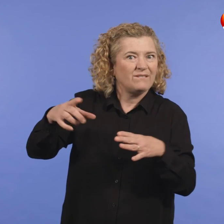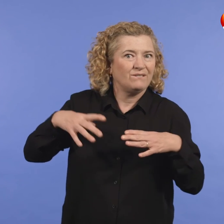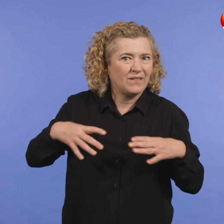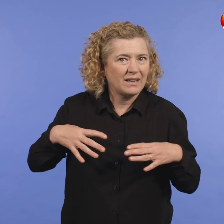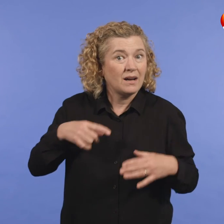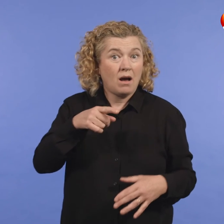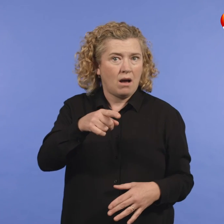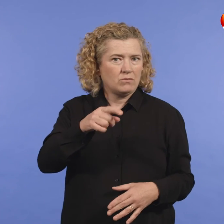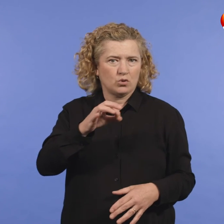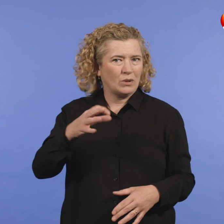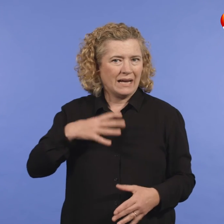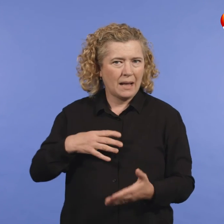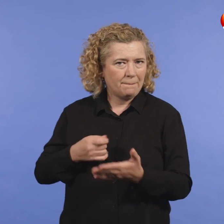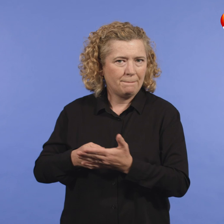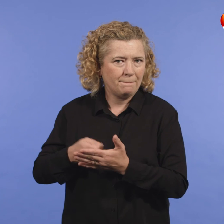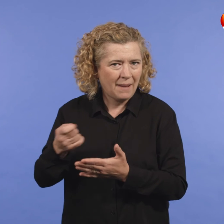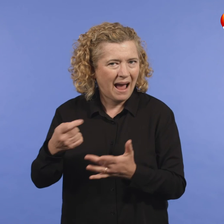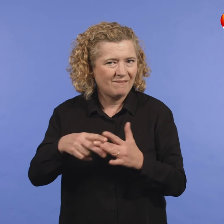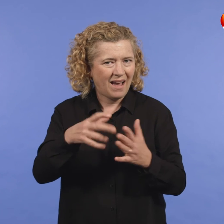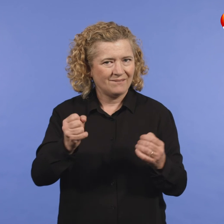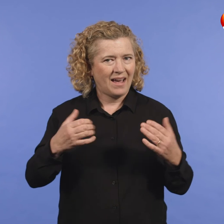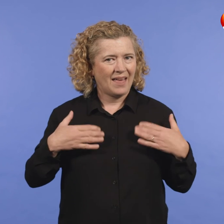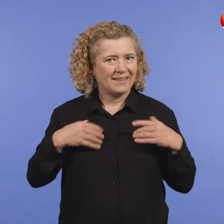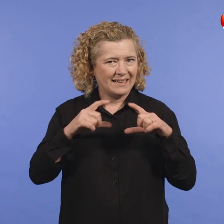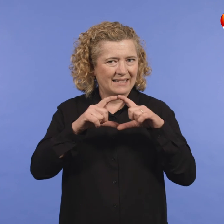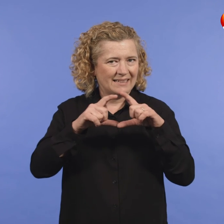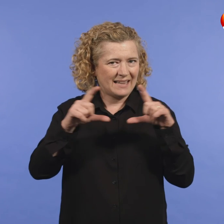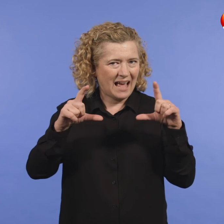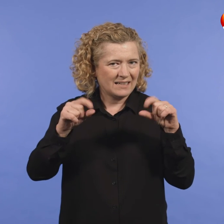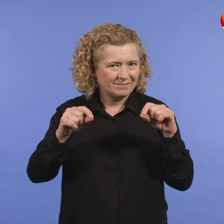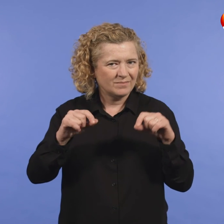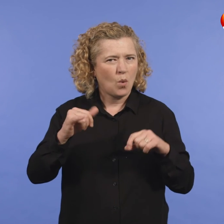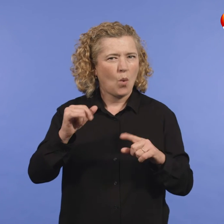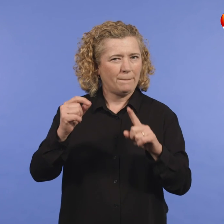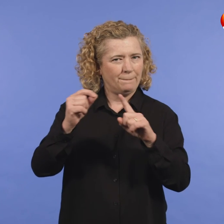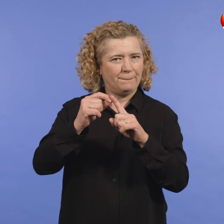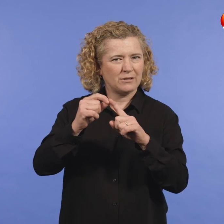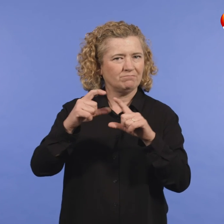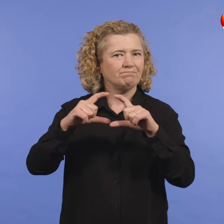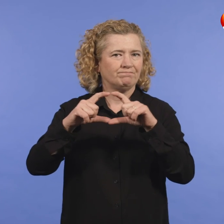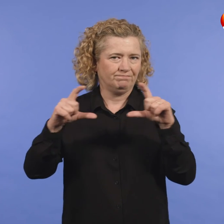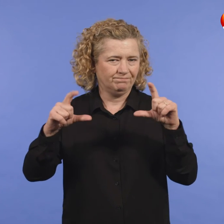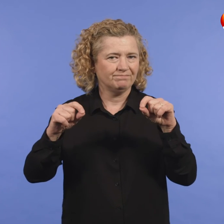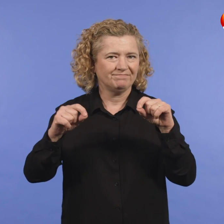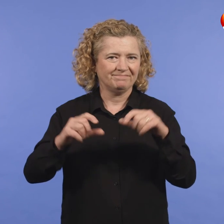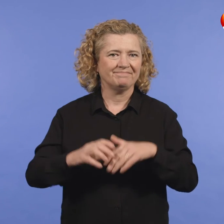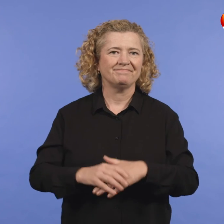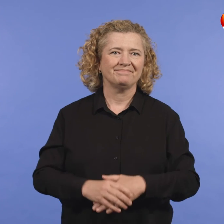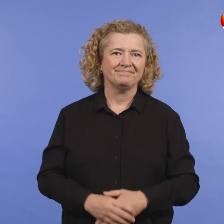if you have a Health Care Card or Pensioner Concession Card.